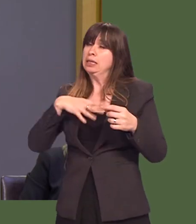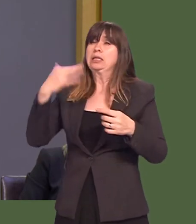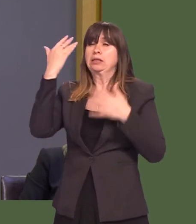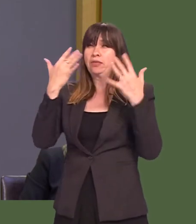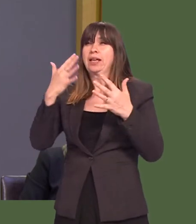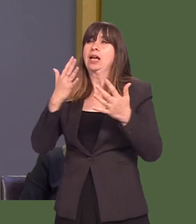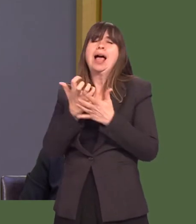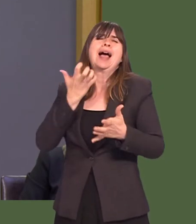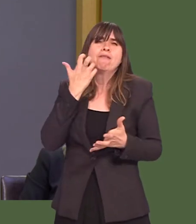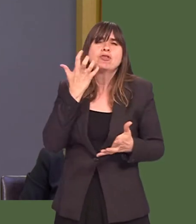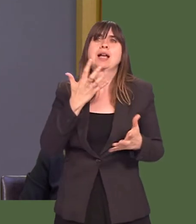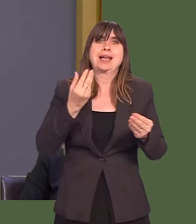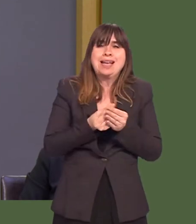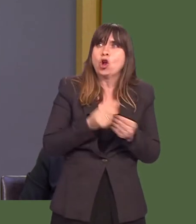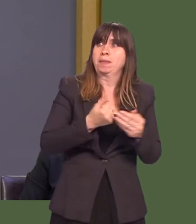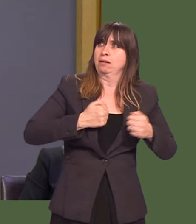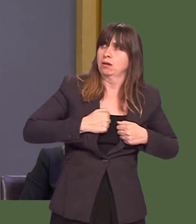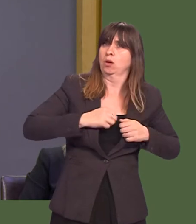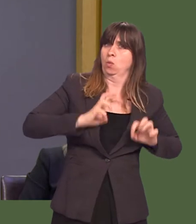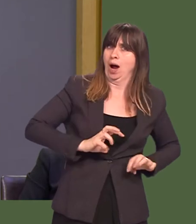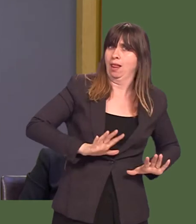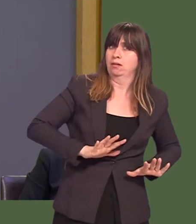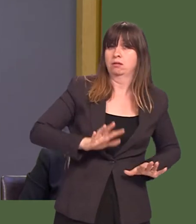theyíre about the bread-and-butter issues of daily economic life.